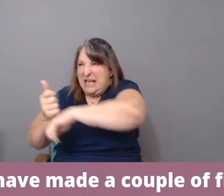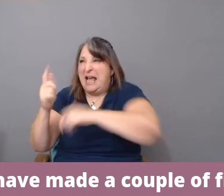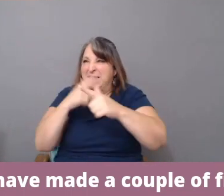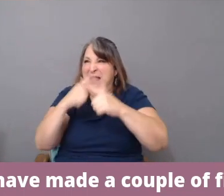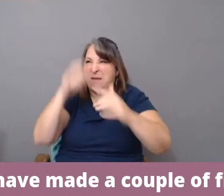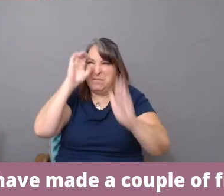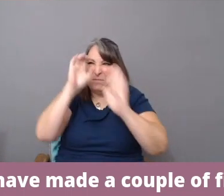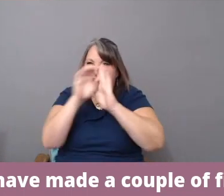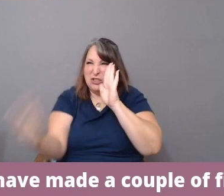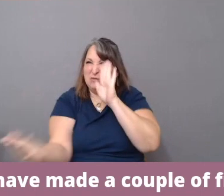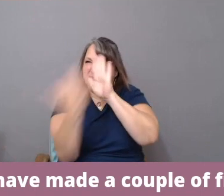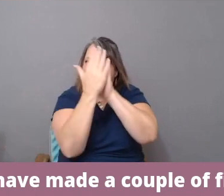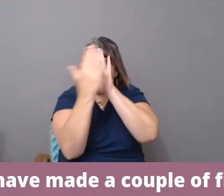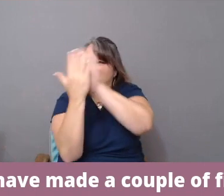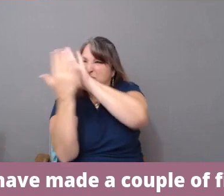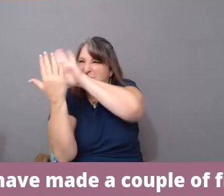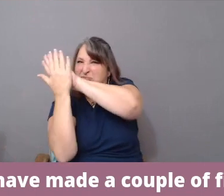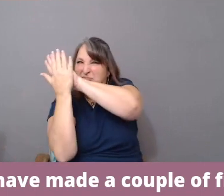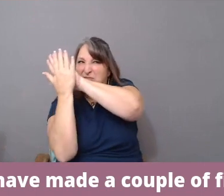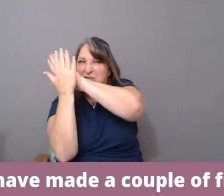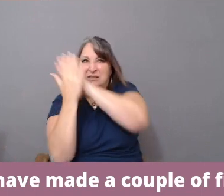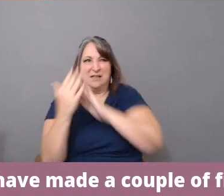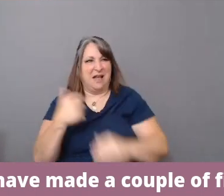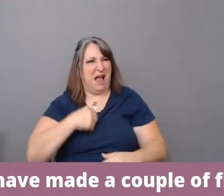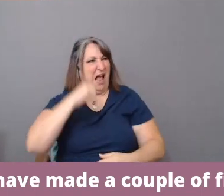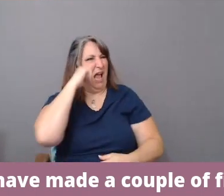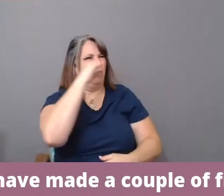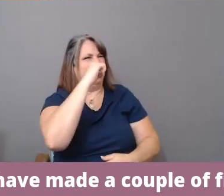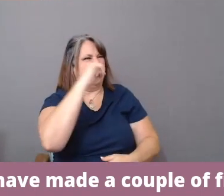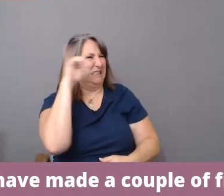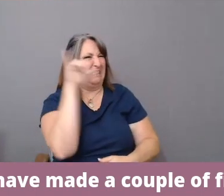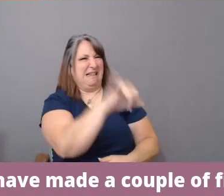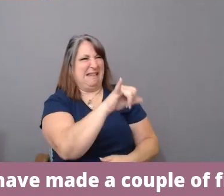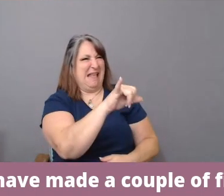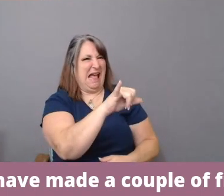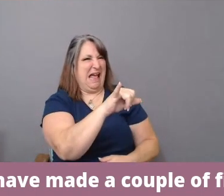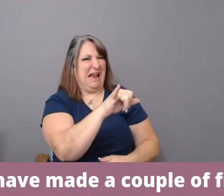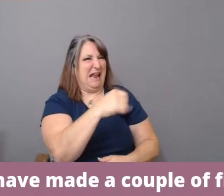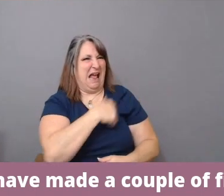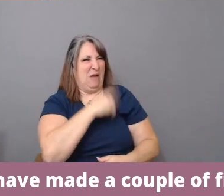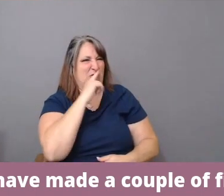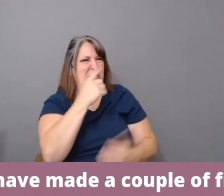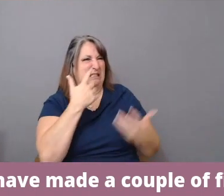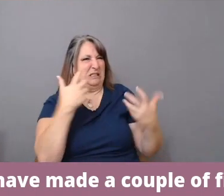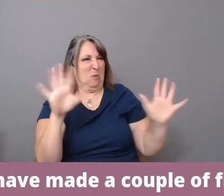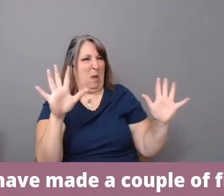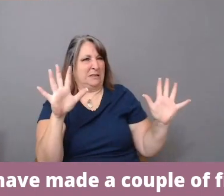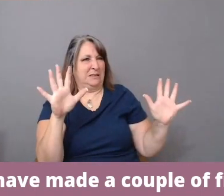And I so resisted that. I so resisted that because to me, that's not film.